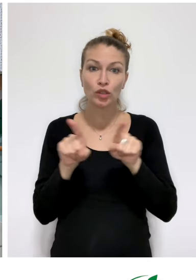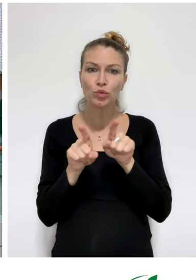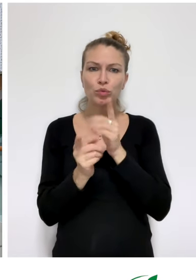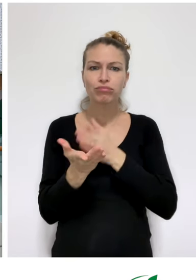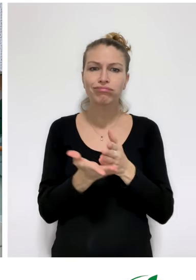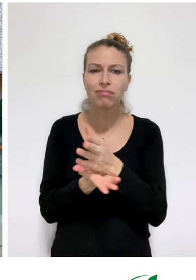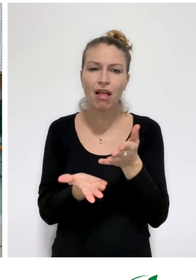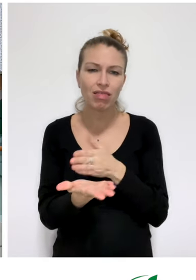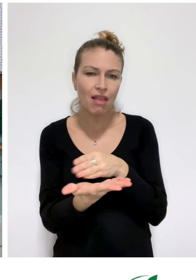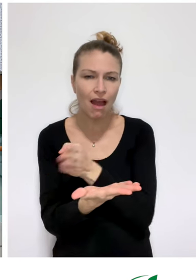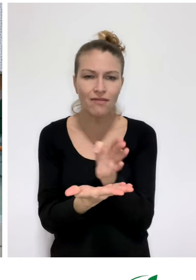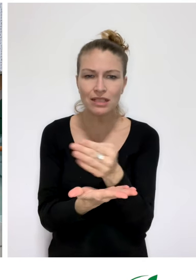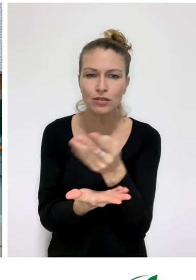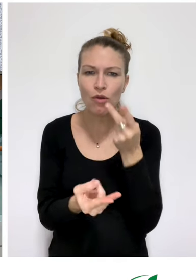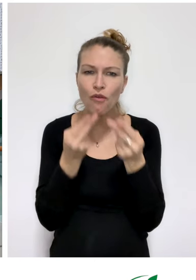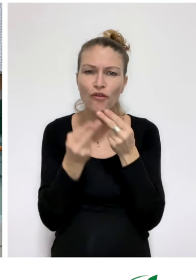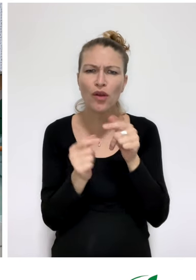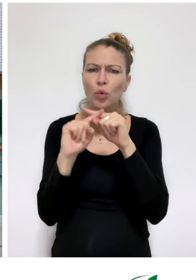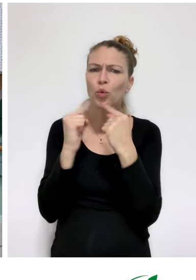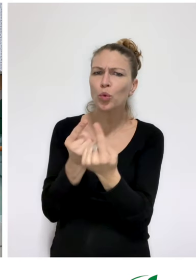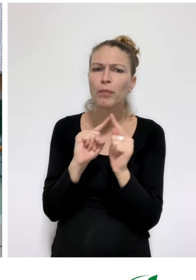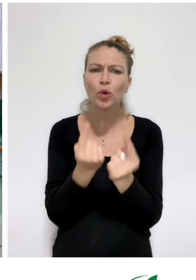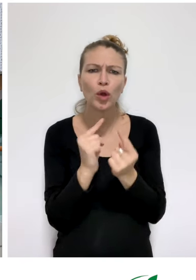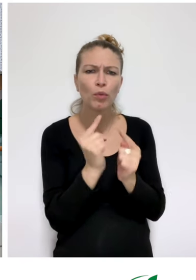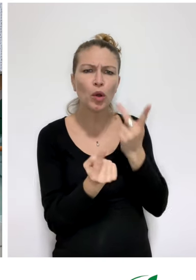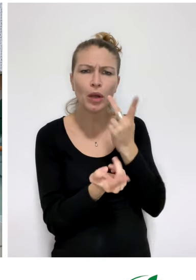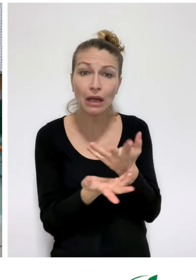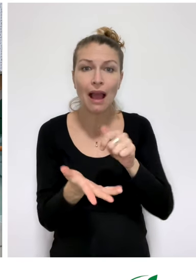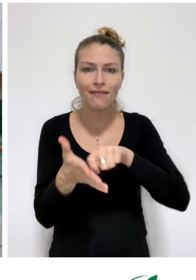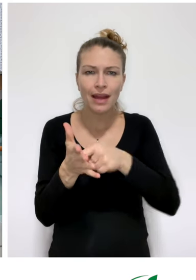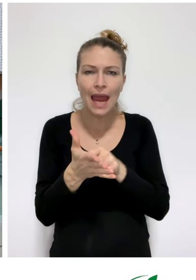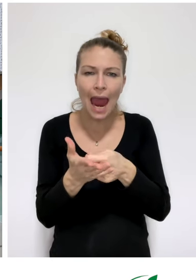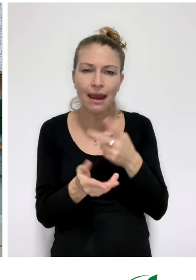Tactile flooring aids navigation to the conference rooms and other key spaces.